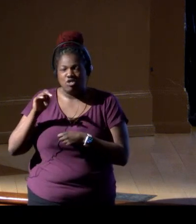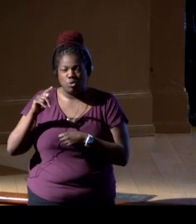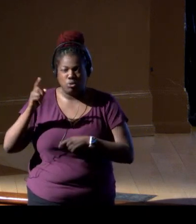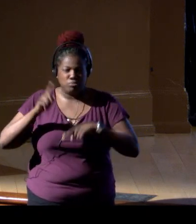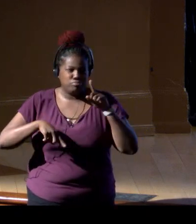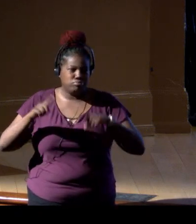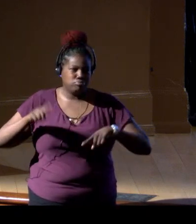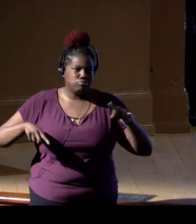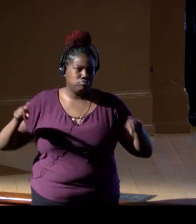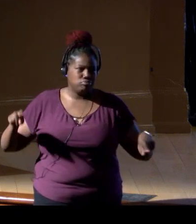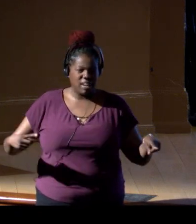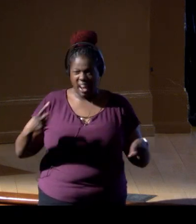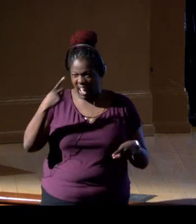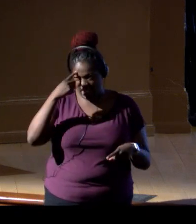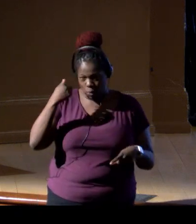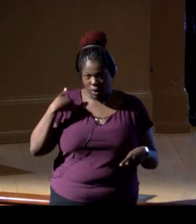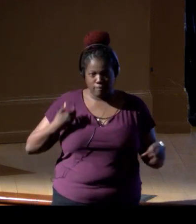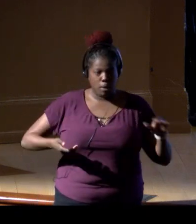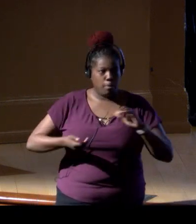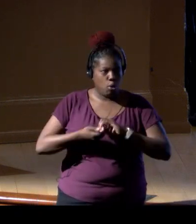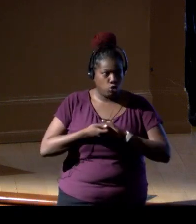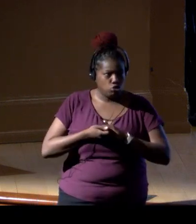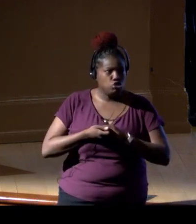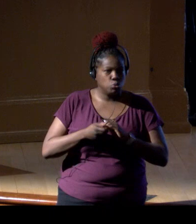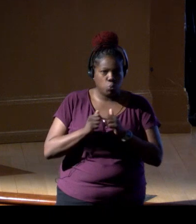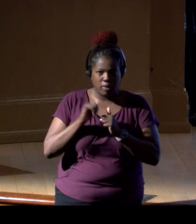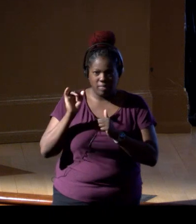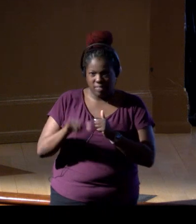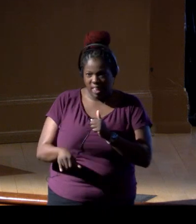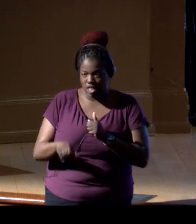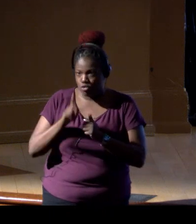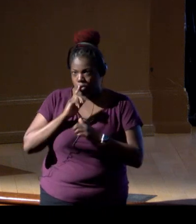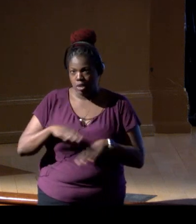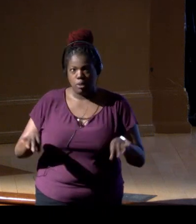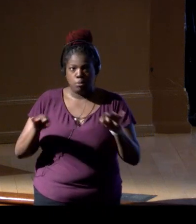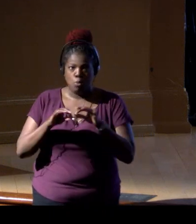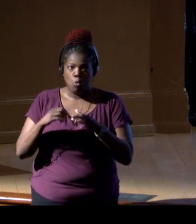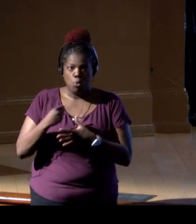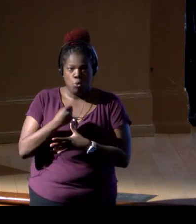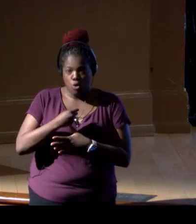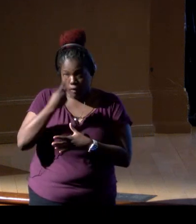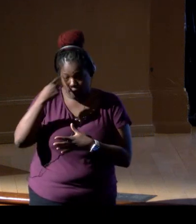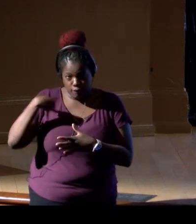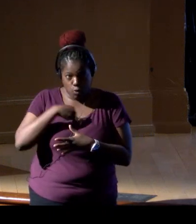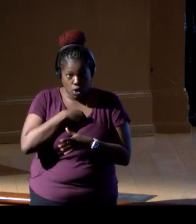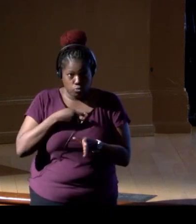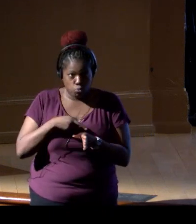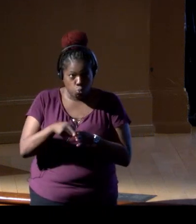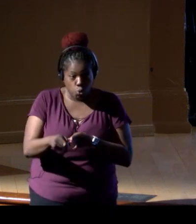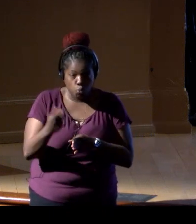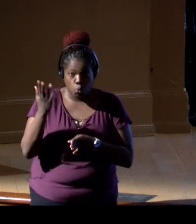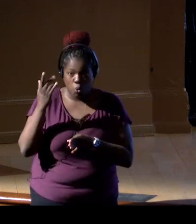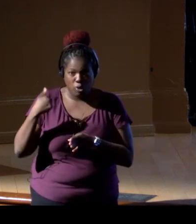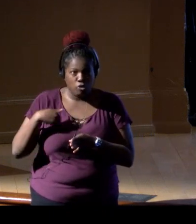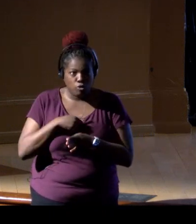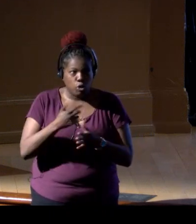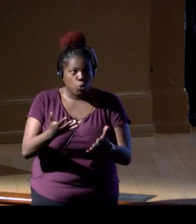and I think we've got a partnership there, and that's really key to our work, because we really want our results